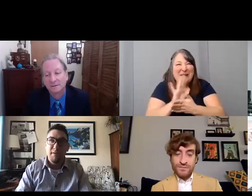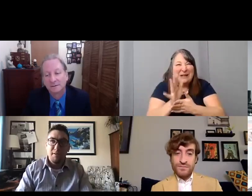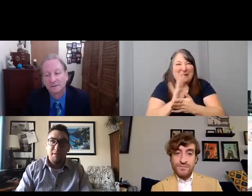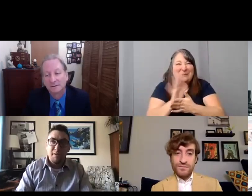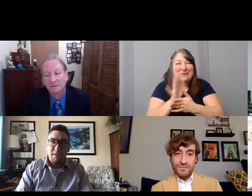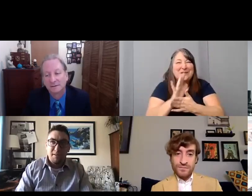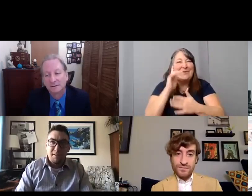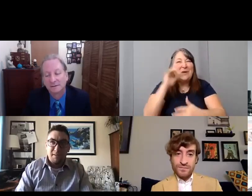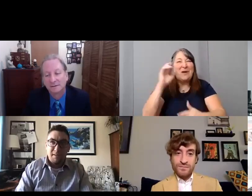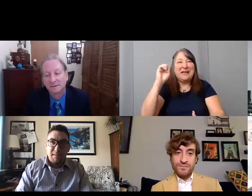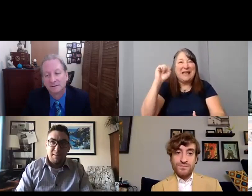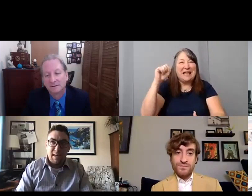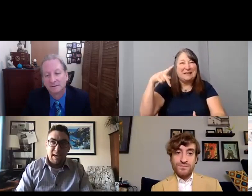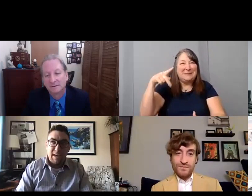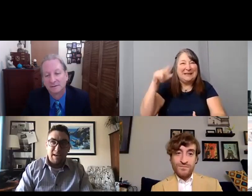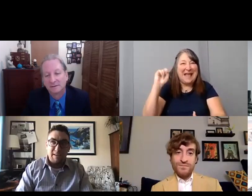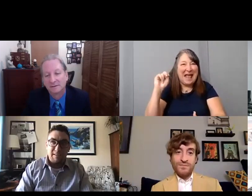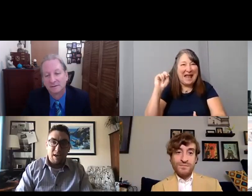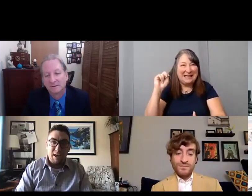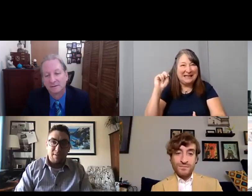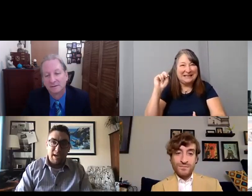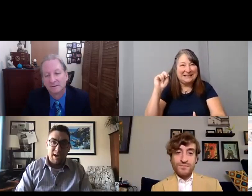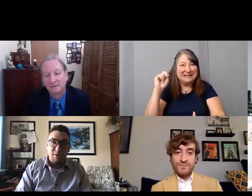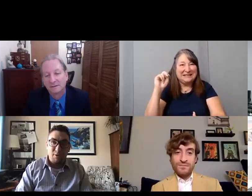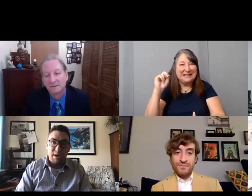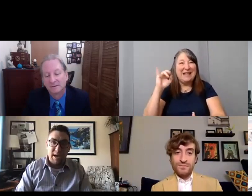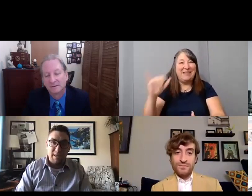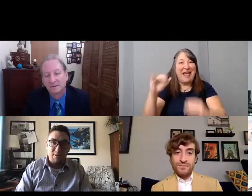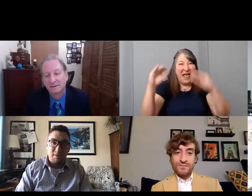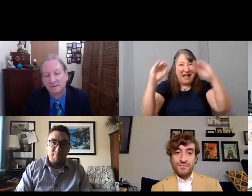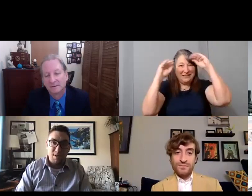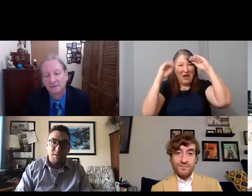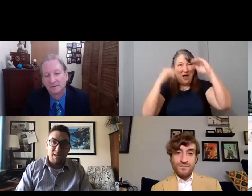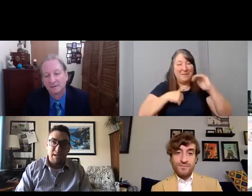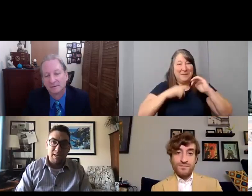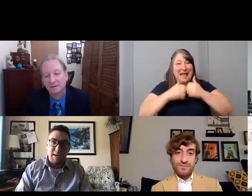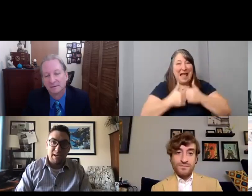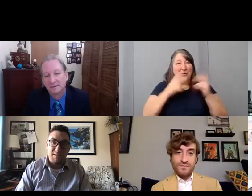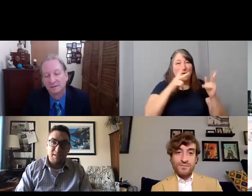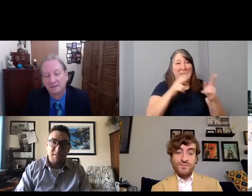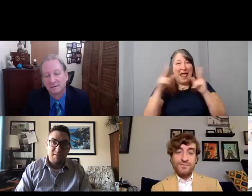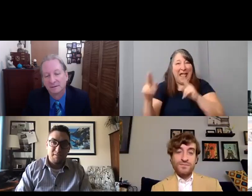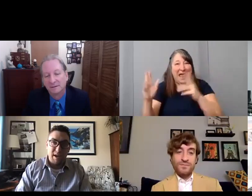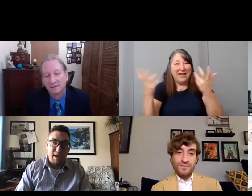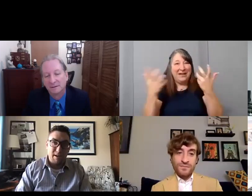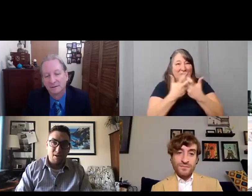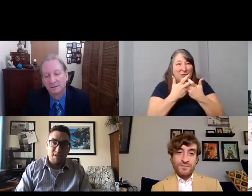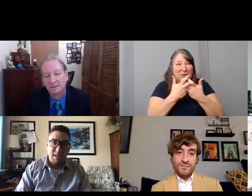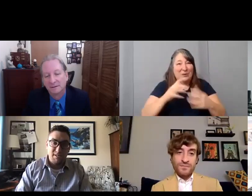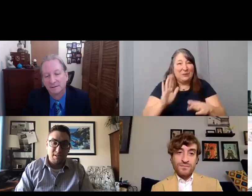and that taught me how to edit to the music and just edit artistically.